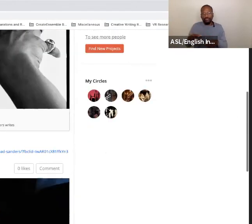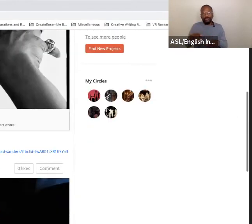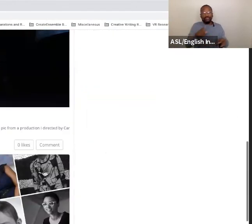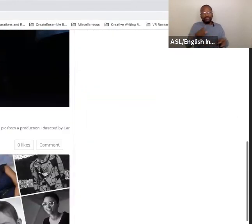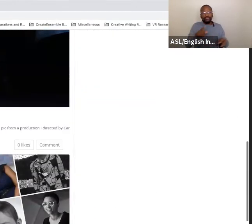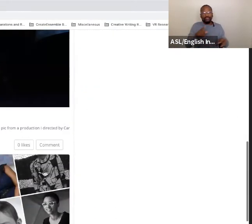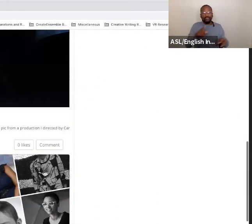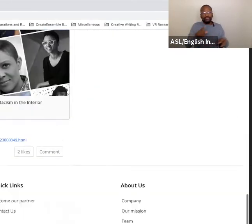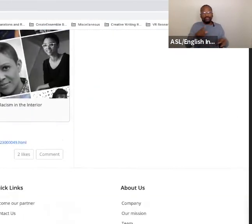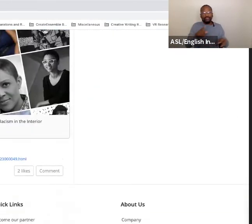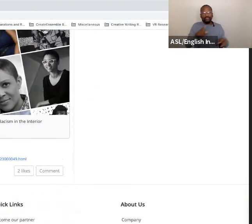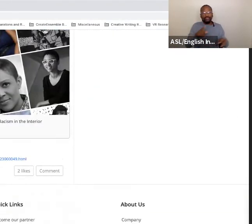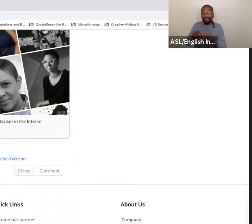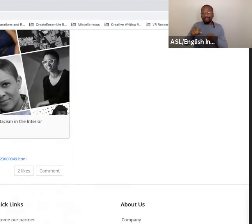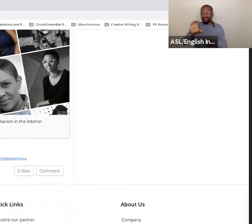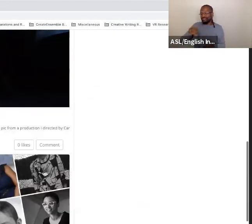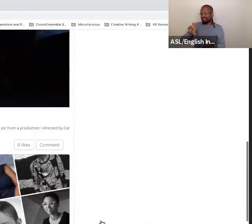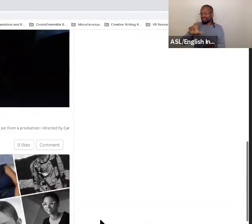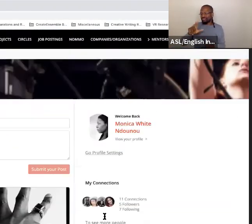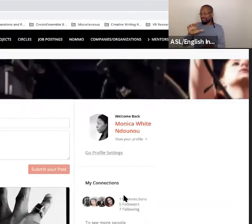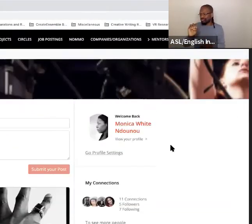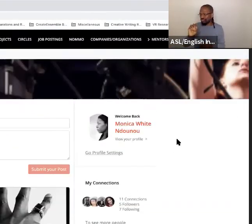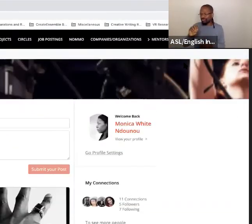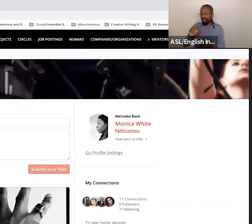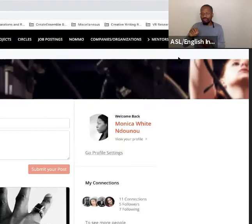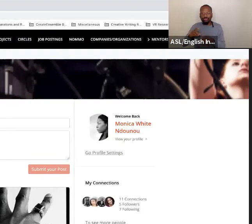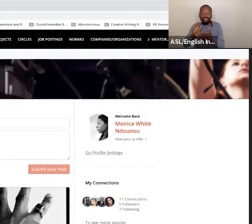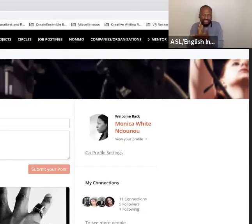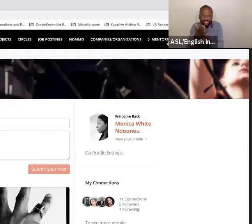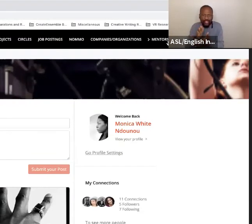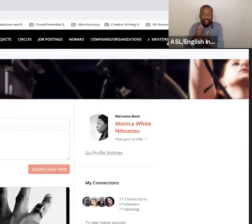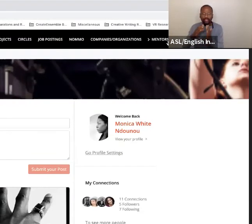have conversations the same way that you would on Facebook.